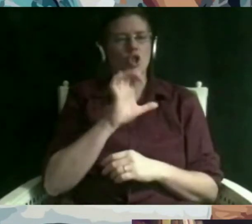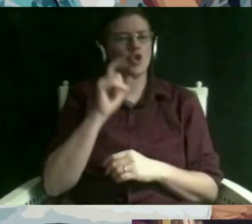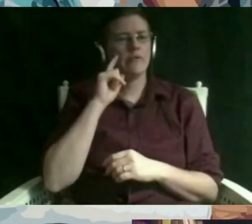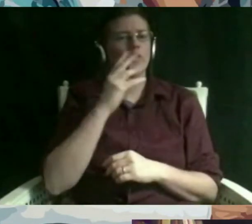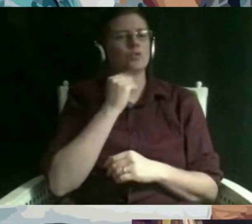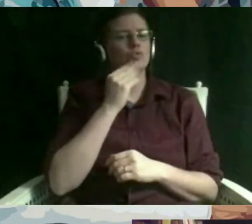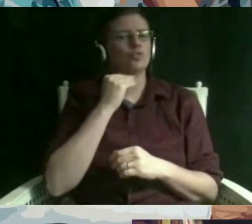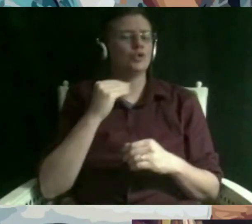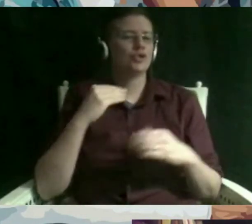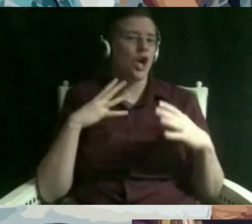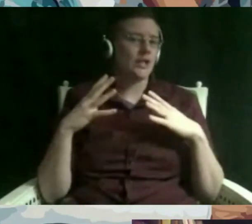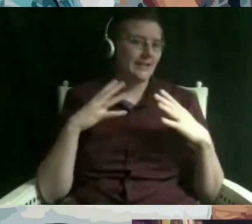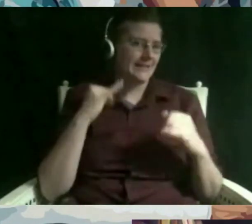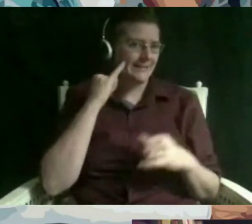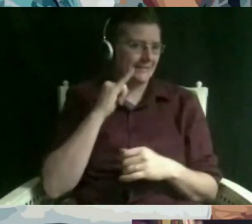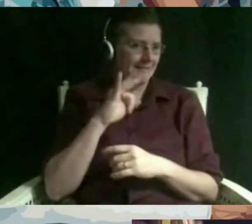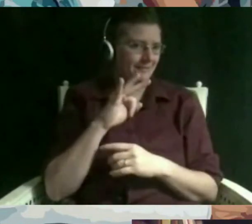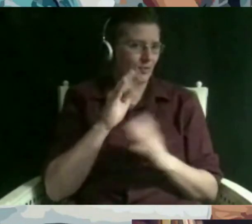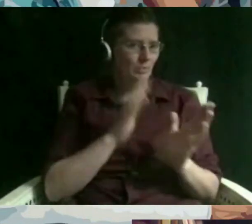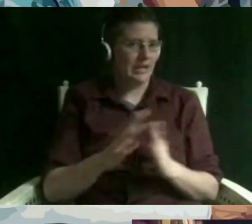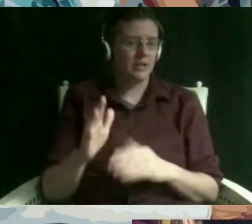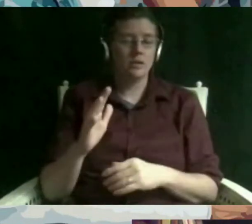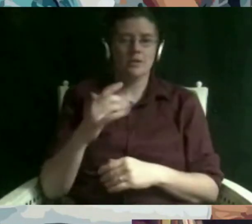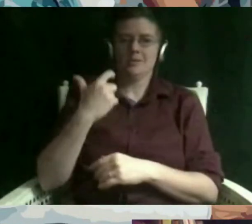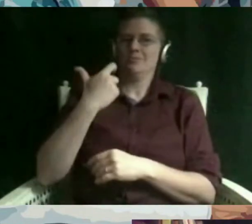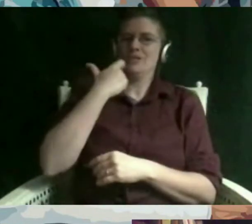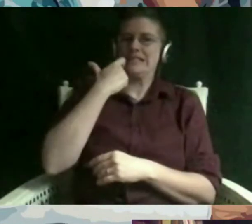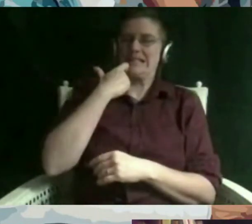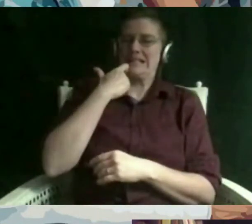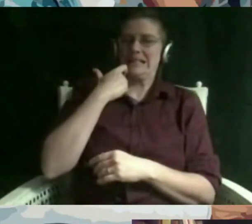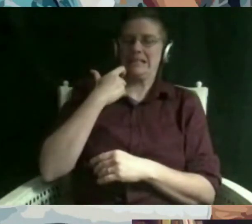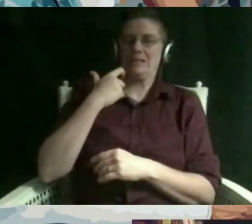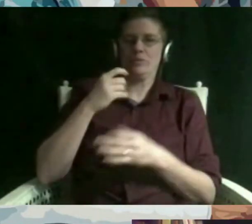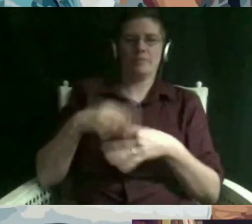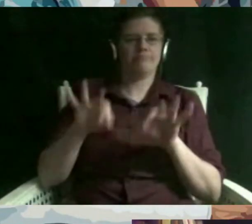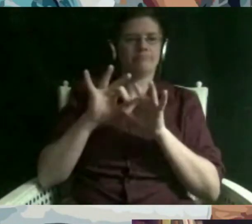this came up recently with the high holidays that just happened i've actually got removed